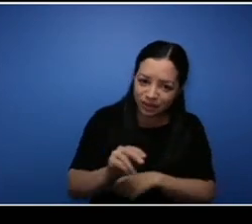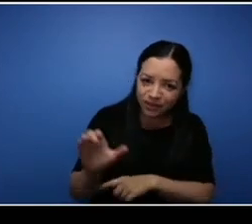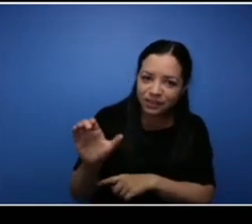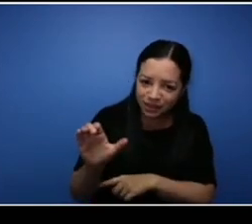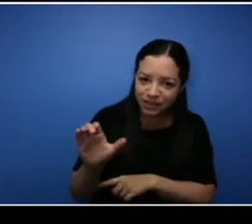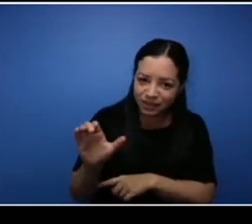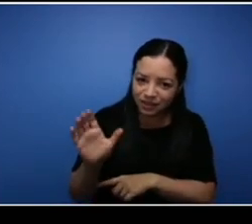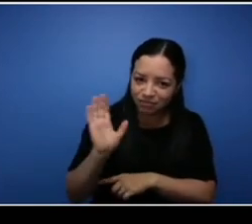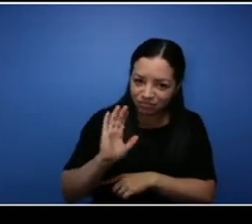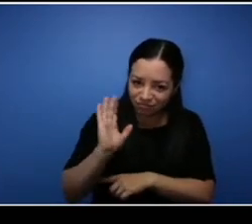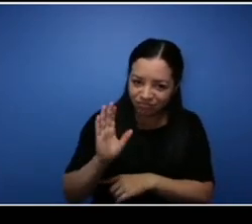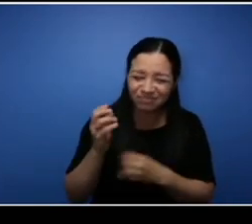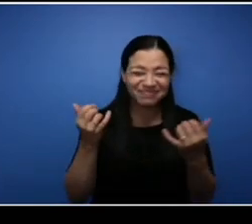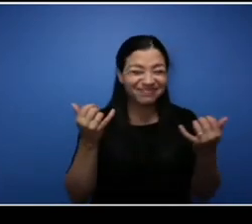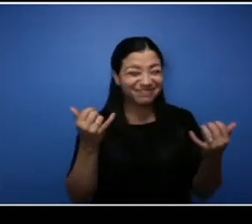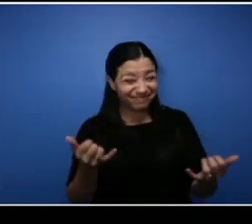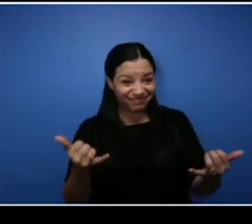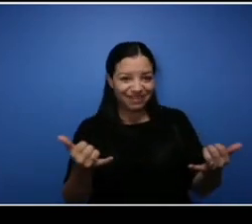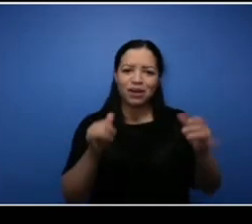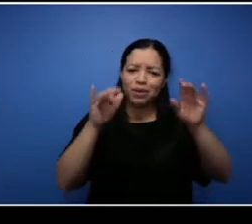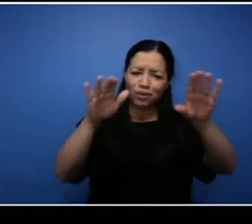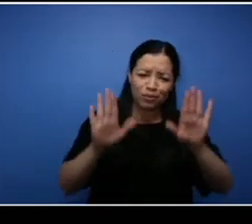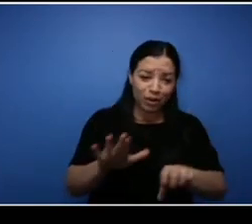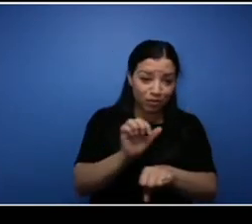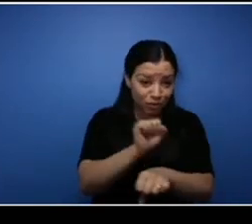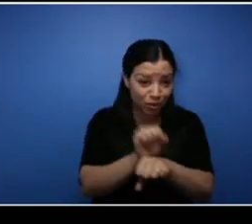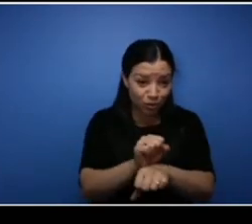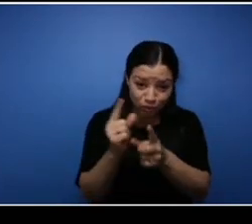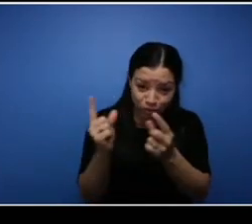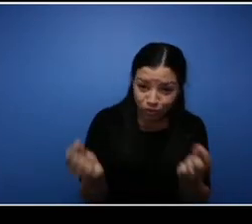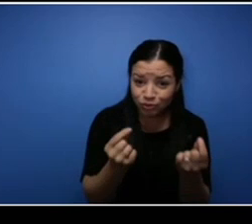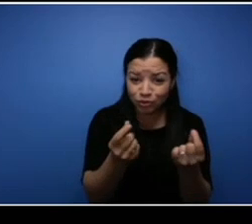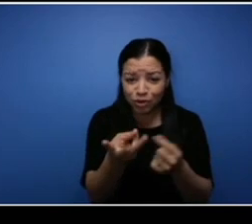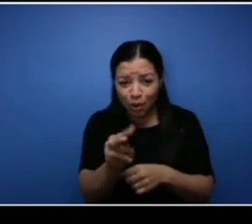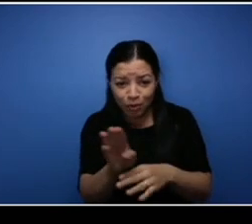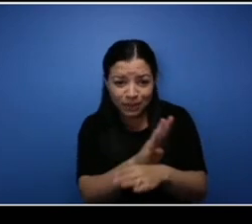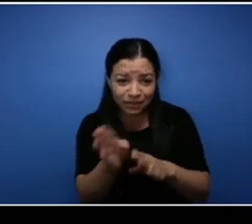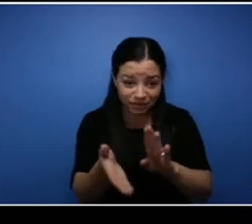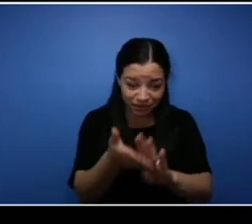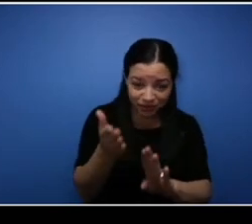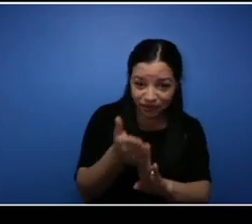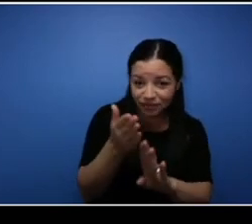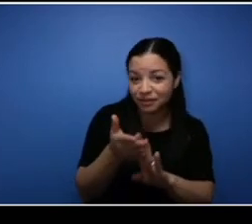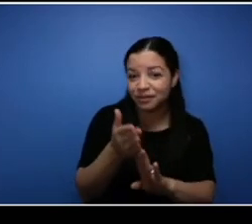Now you guys are doing great things, owning and operating your own businesses. So personally,